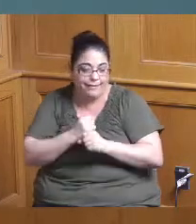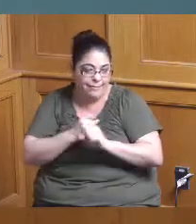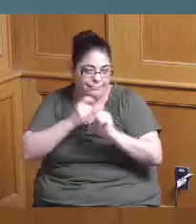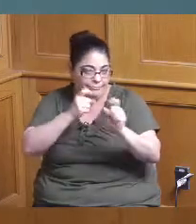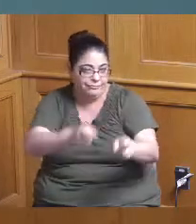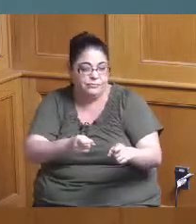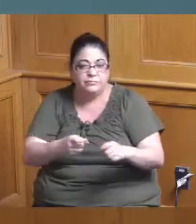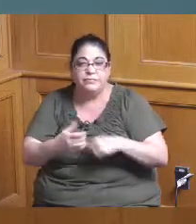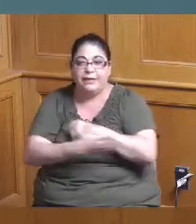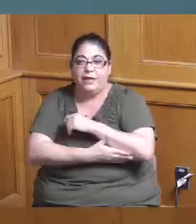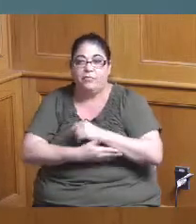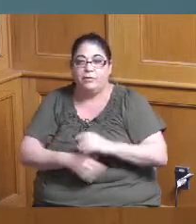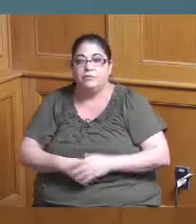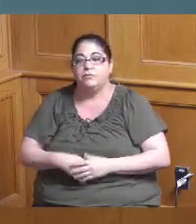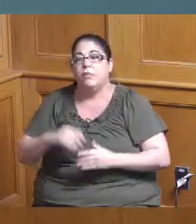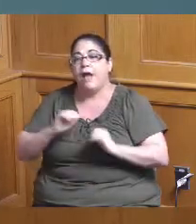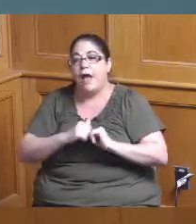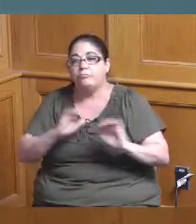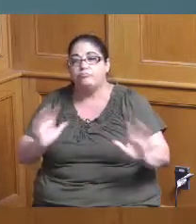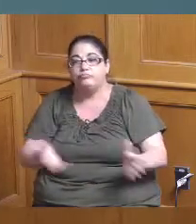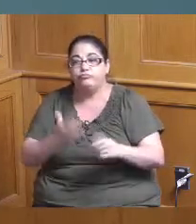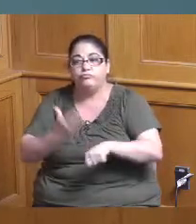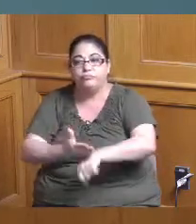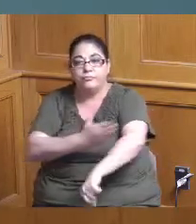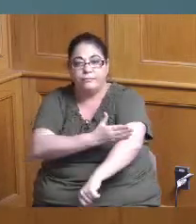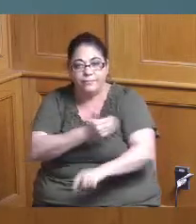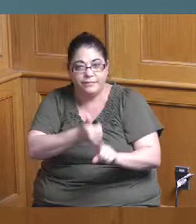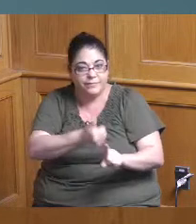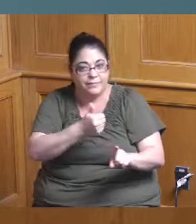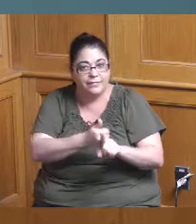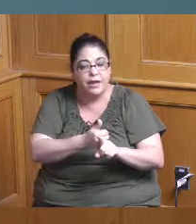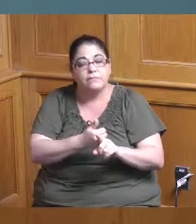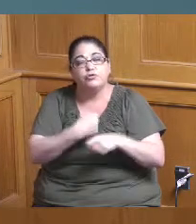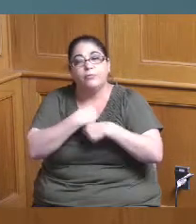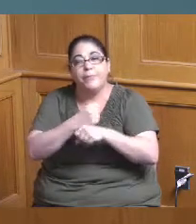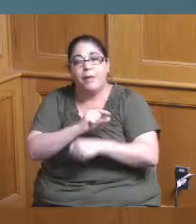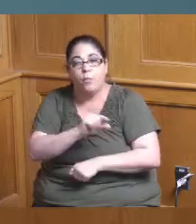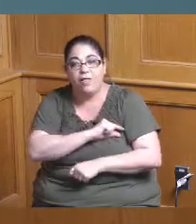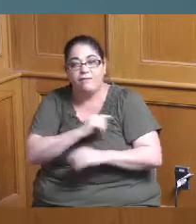what they need to do to kind of be able to qualify the next time so I appreciate that